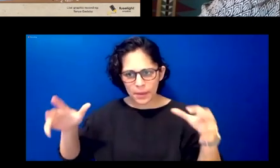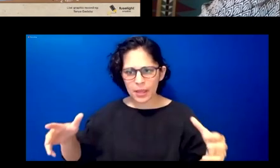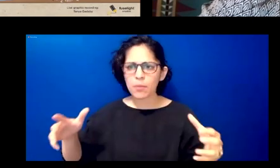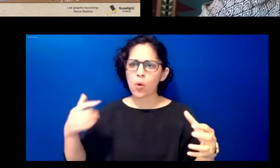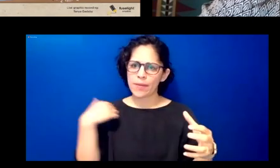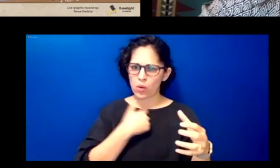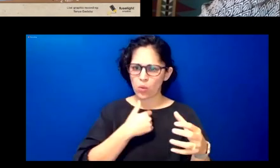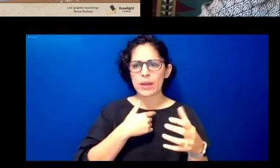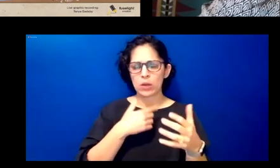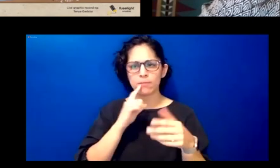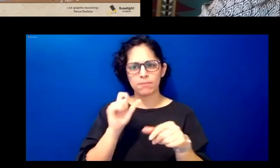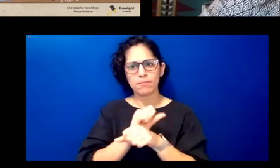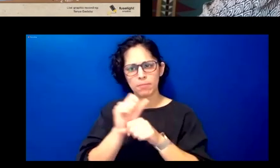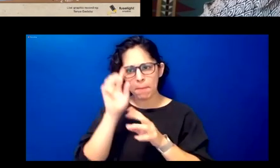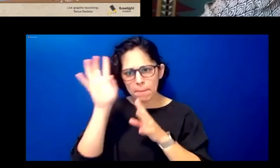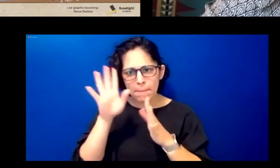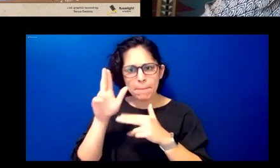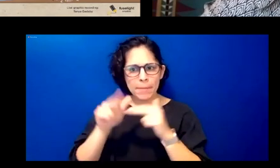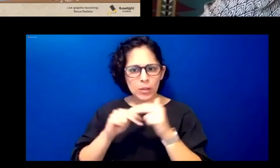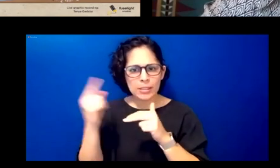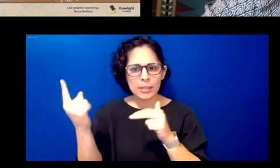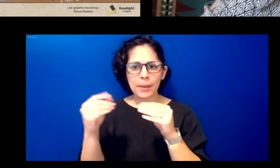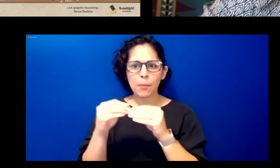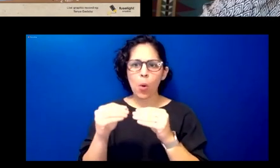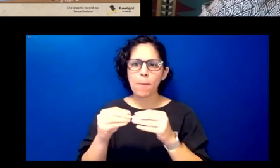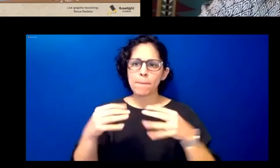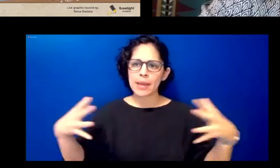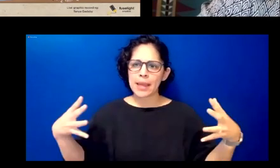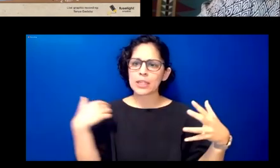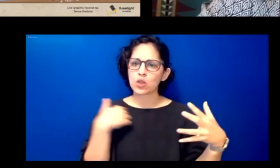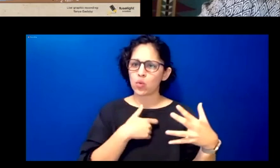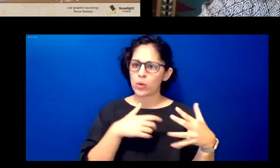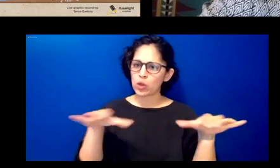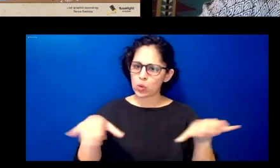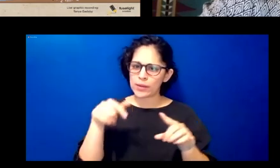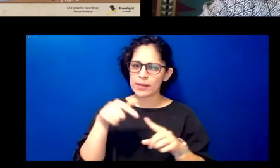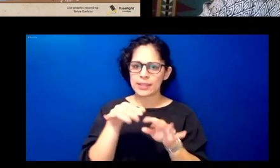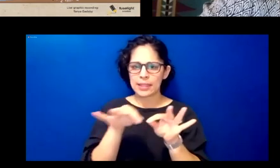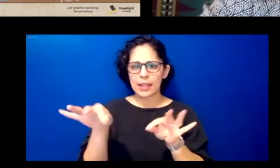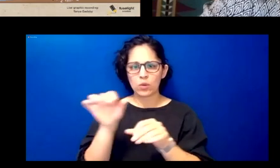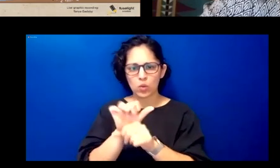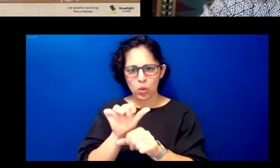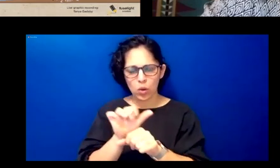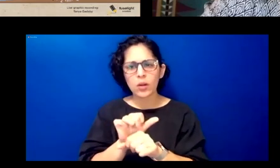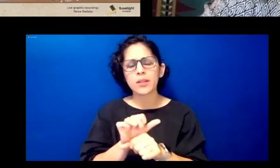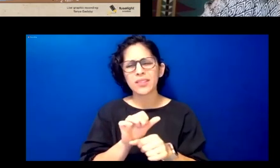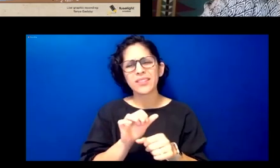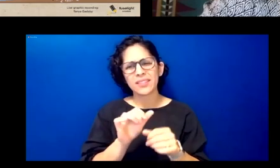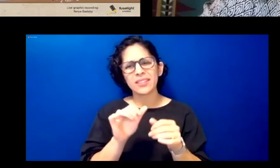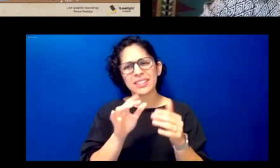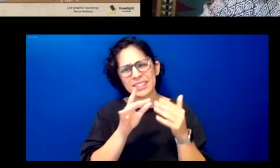something uh bigger as we're doing this language work guided and rooted in knowledge keepers